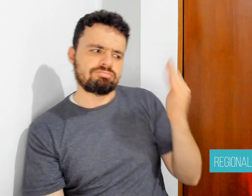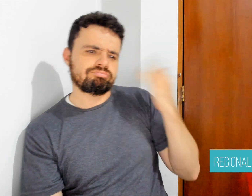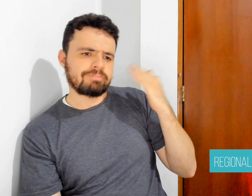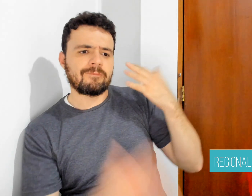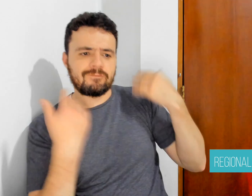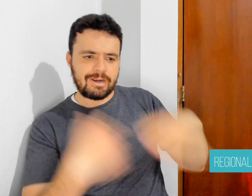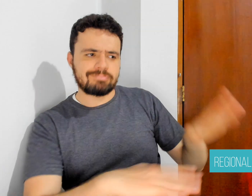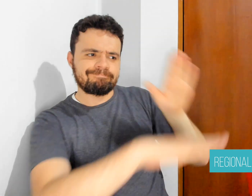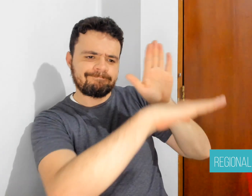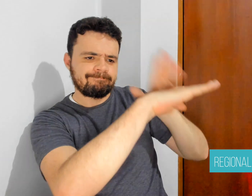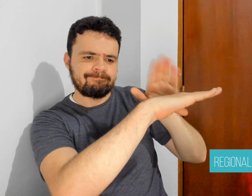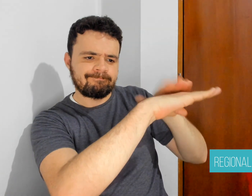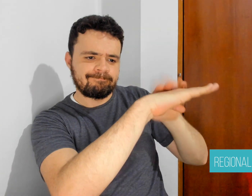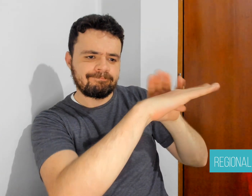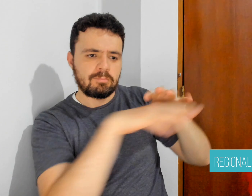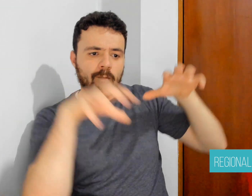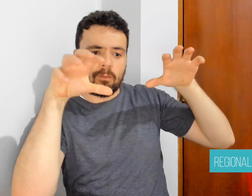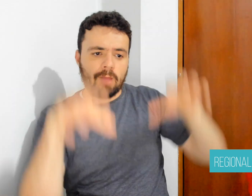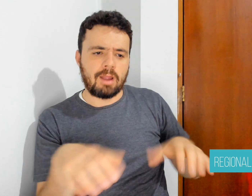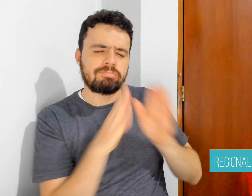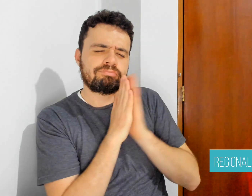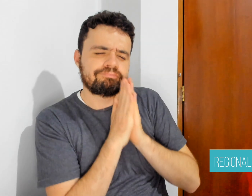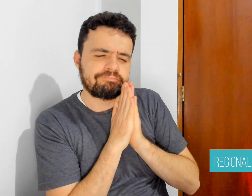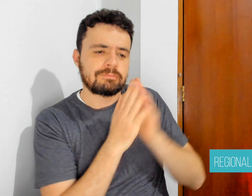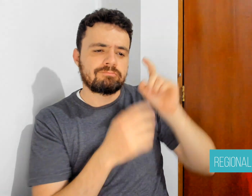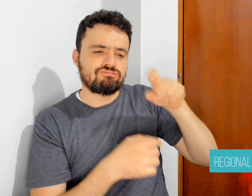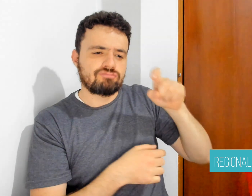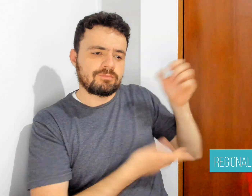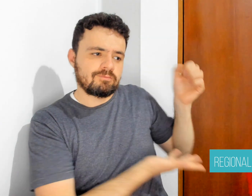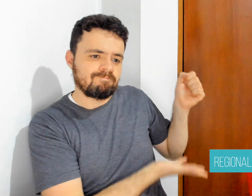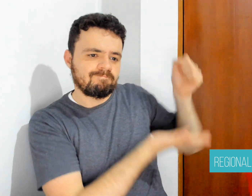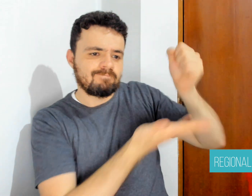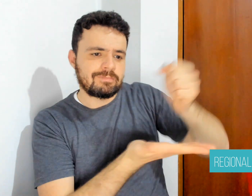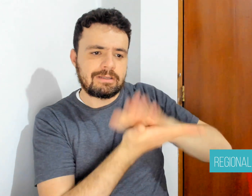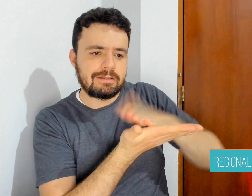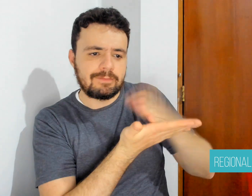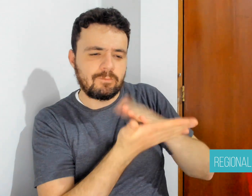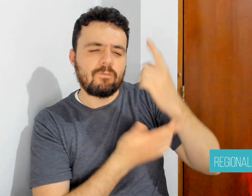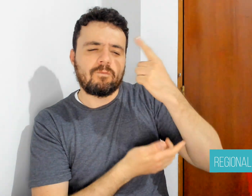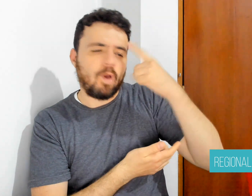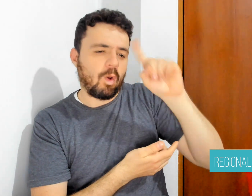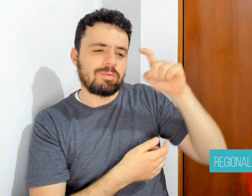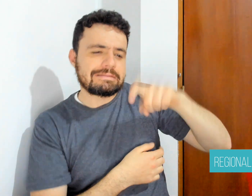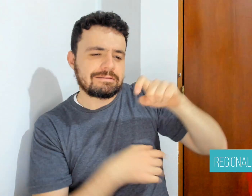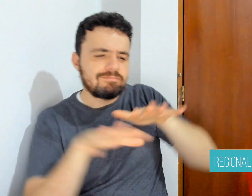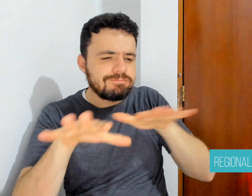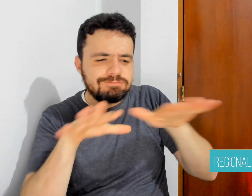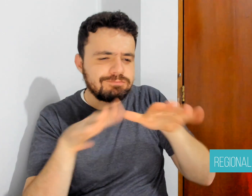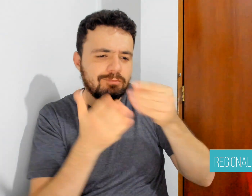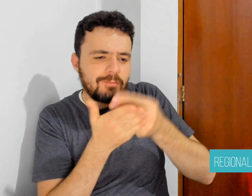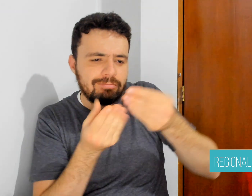del Uruguay (BHU) in January to complete a procedure,